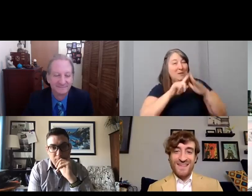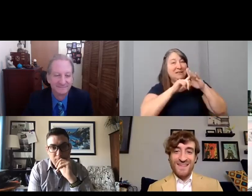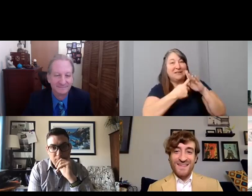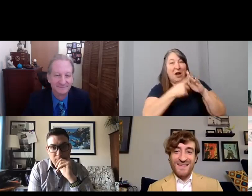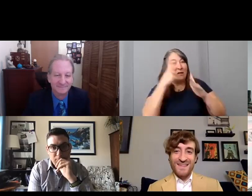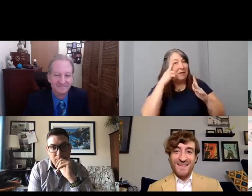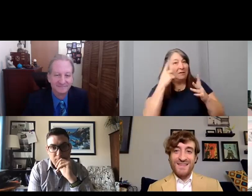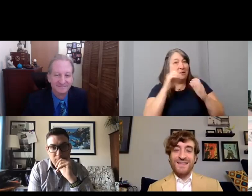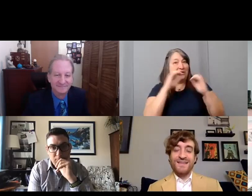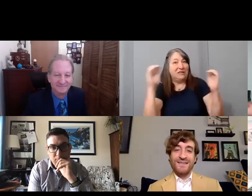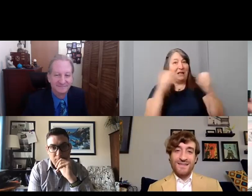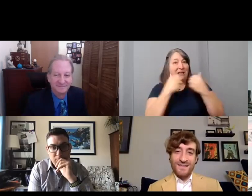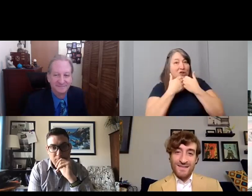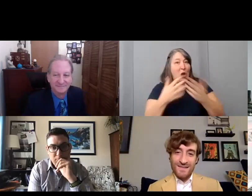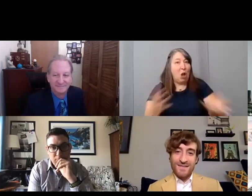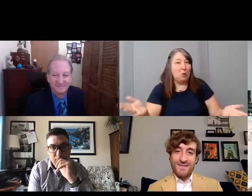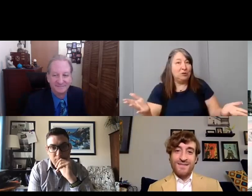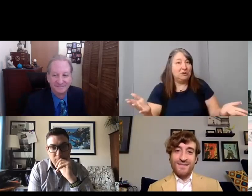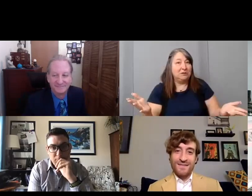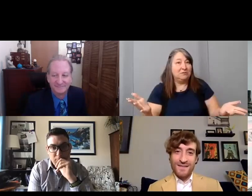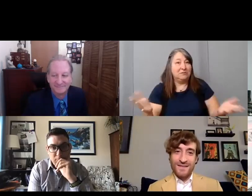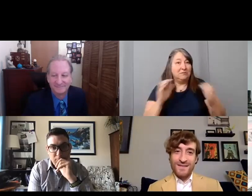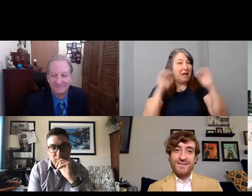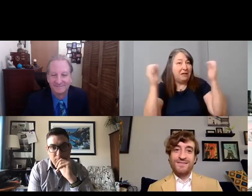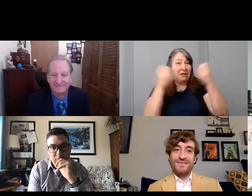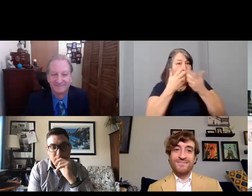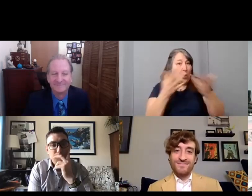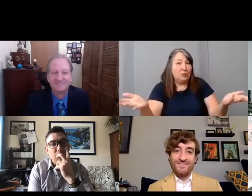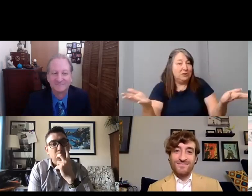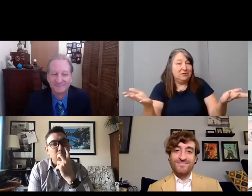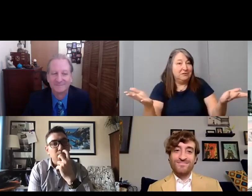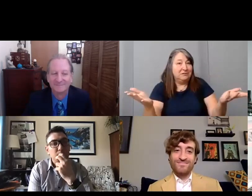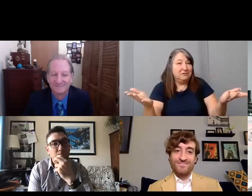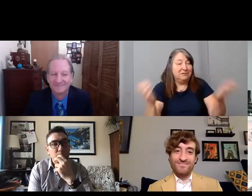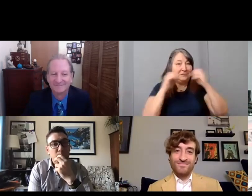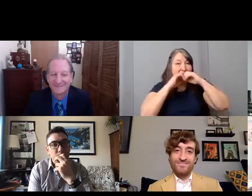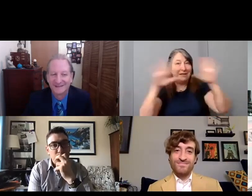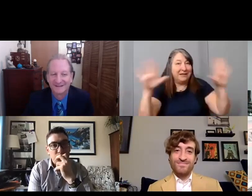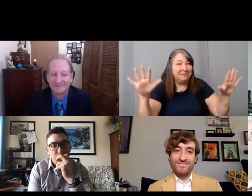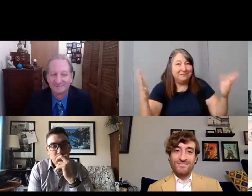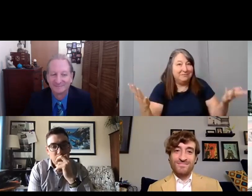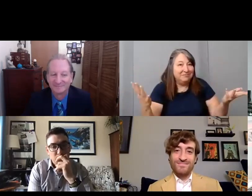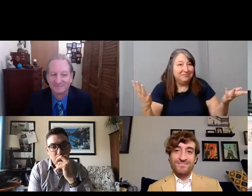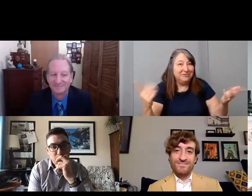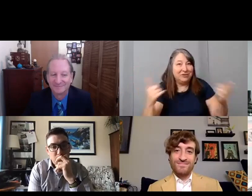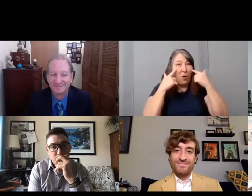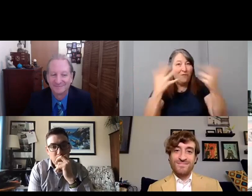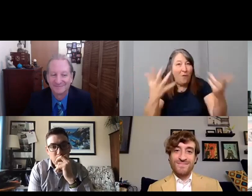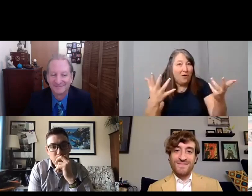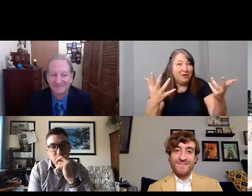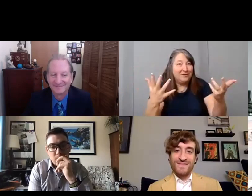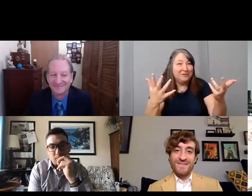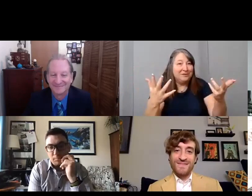everything to gain but there's nothing to lose. So just go for it is what I always say. Like just go for it. Have fun with it.